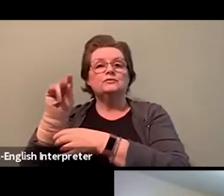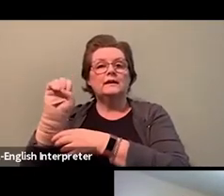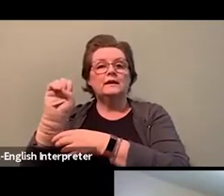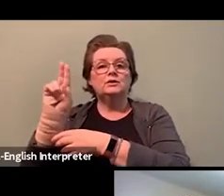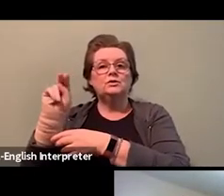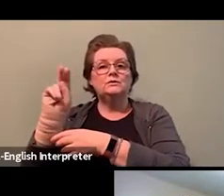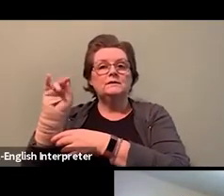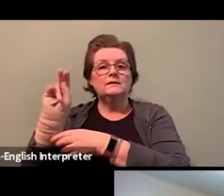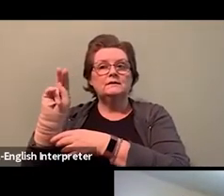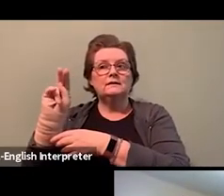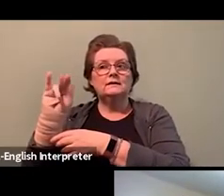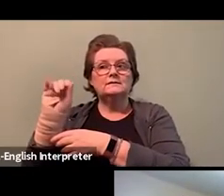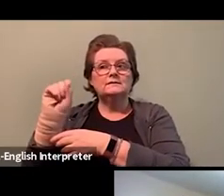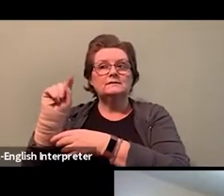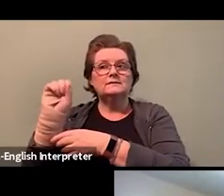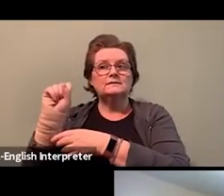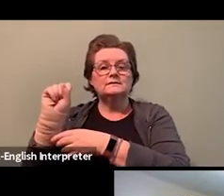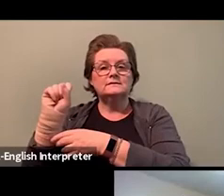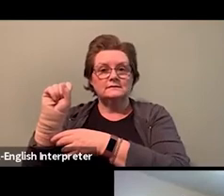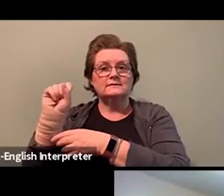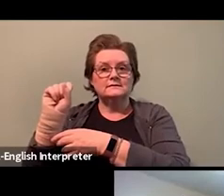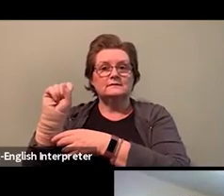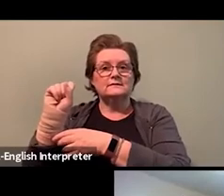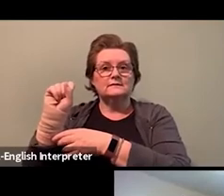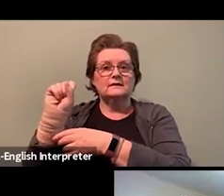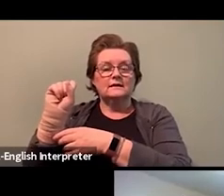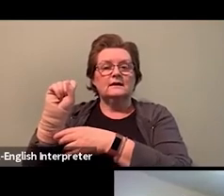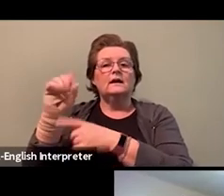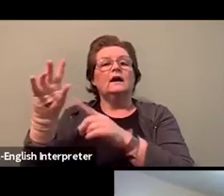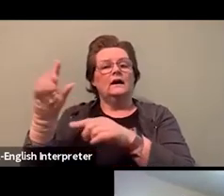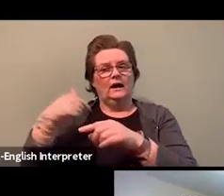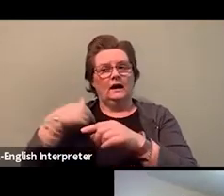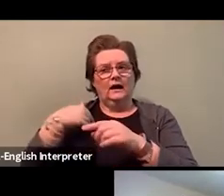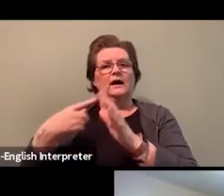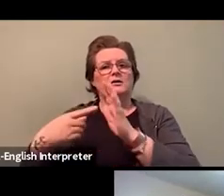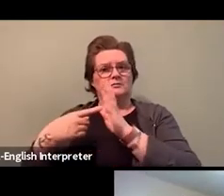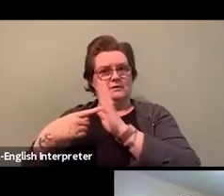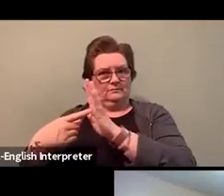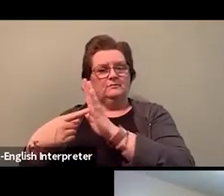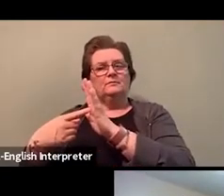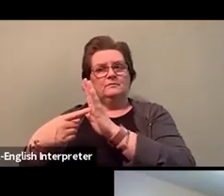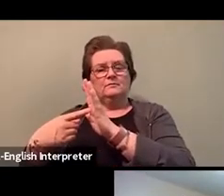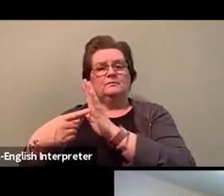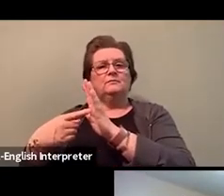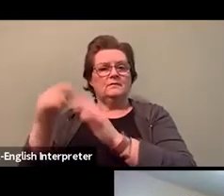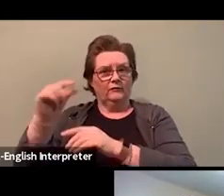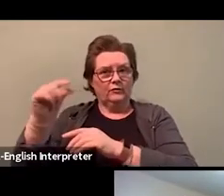'cause I represent like public and the private sector and a huge number of different workplace cultures